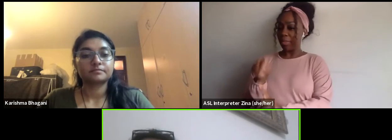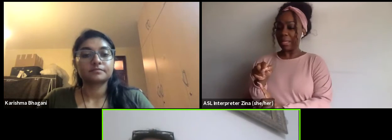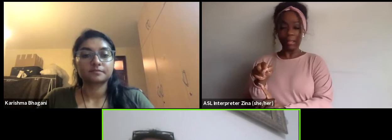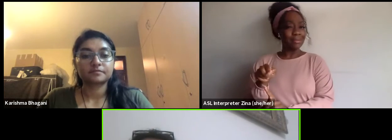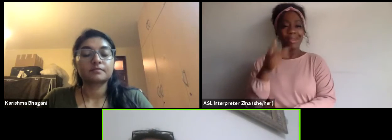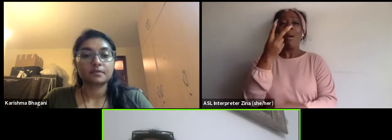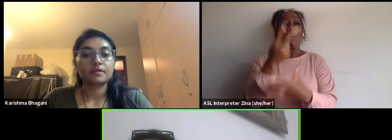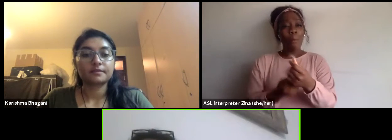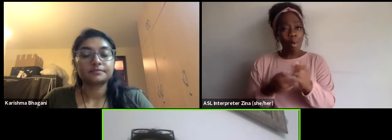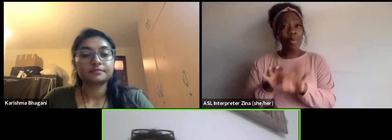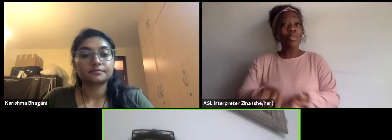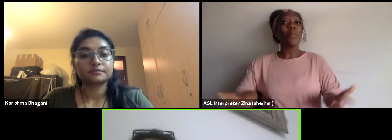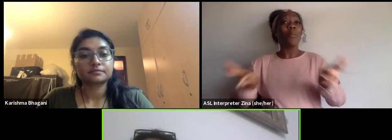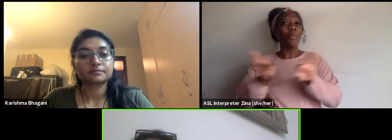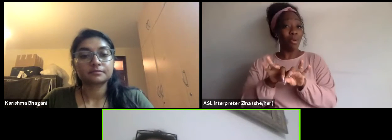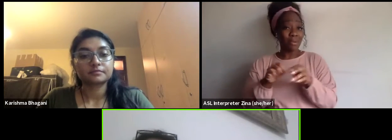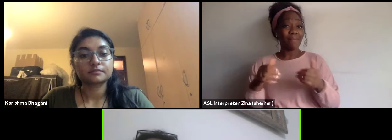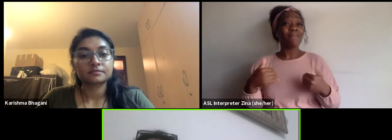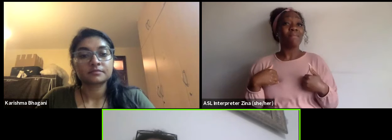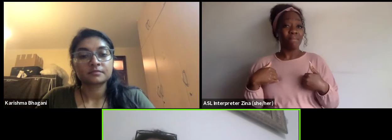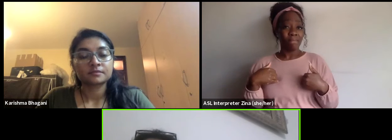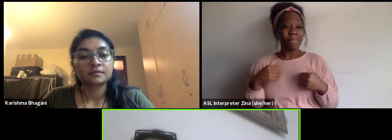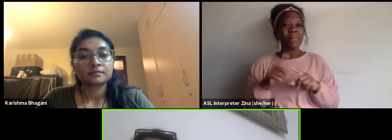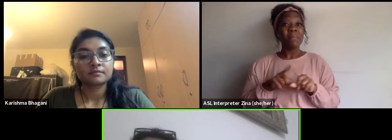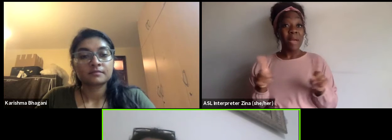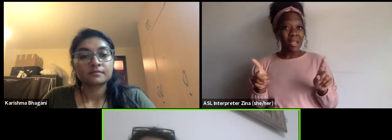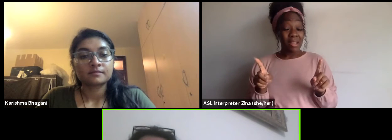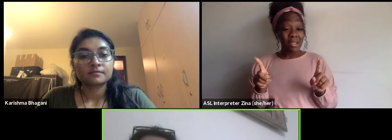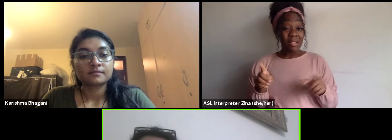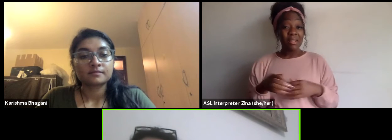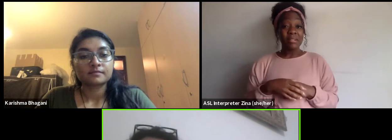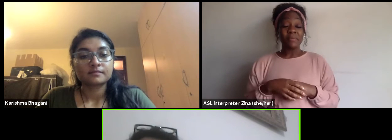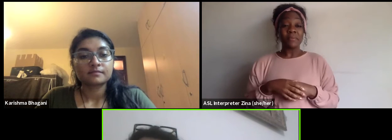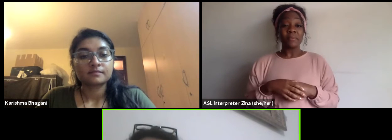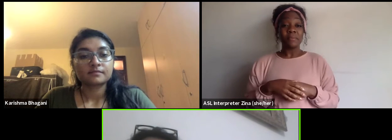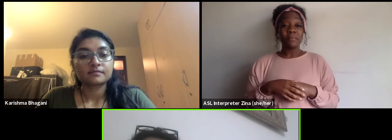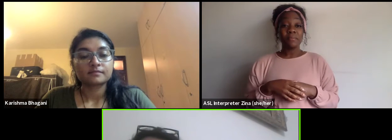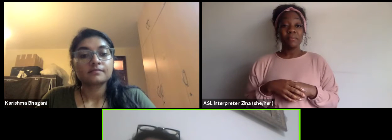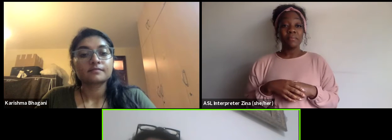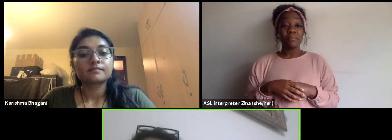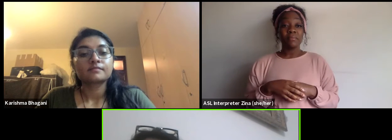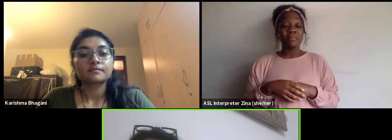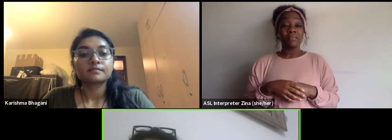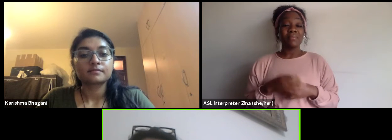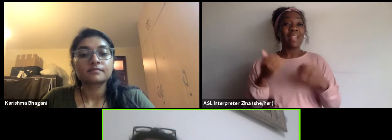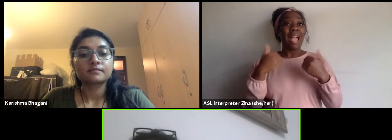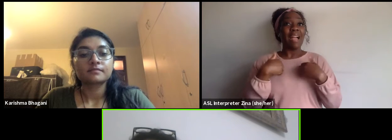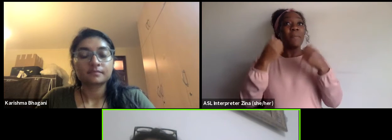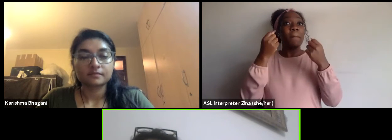but however I have a lot of juniors in my team and asked an advice is where to start...